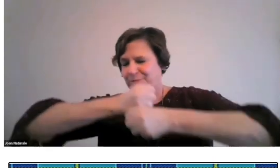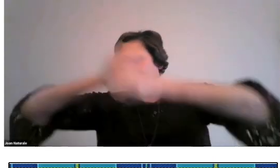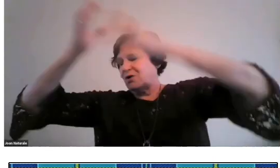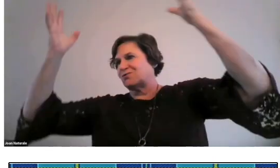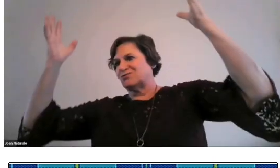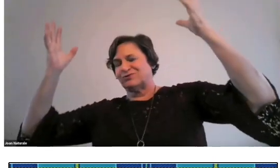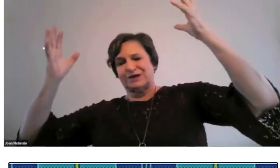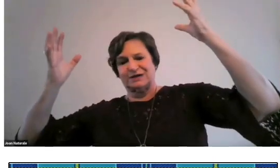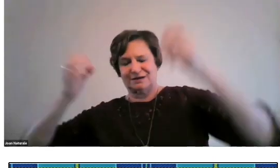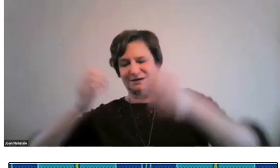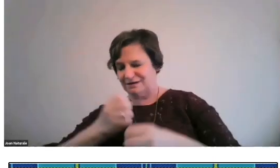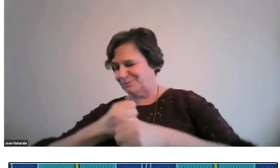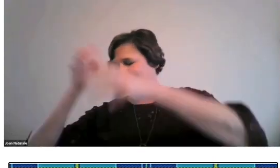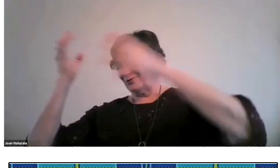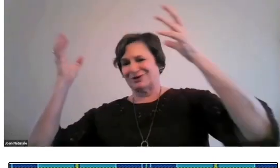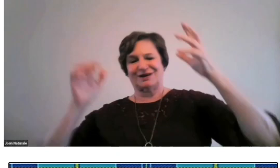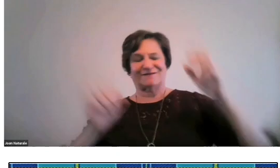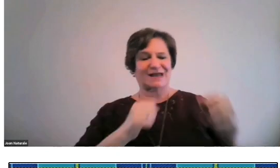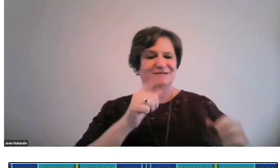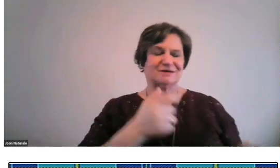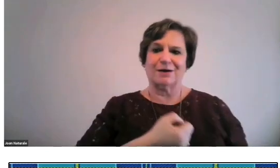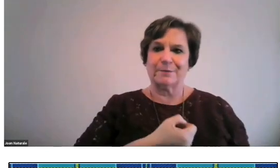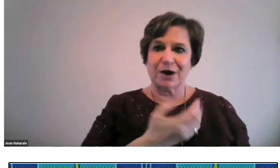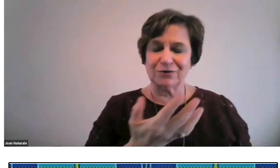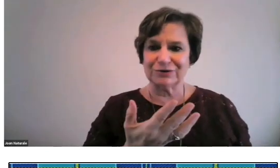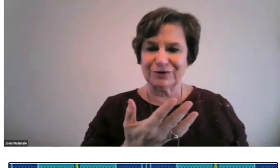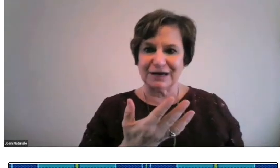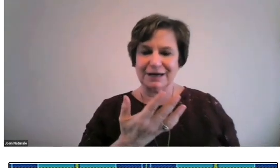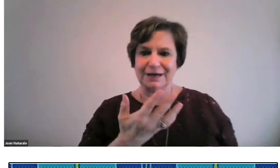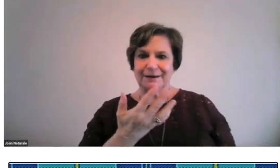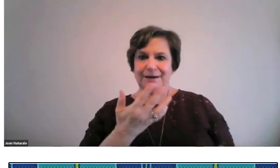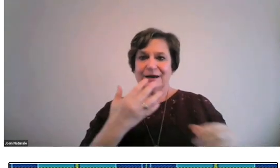After that, we had an explosion of ASL poetry.